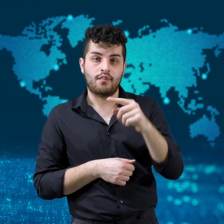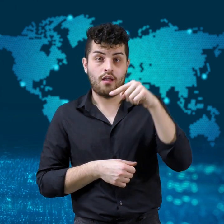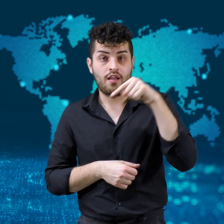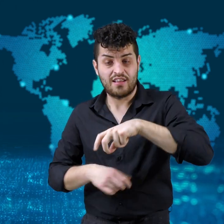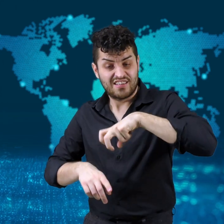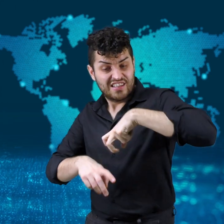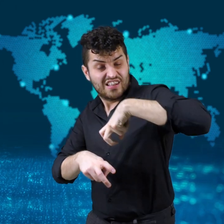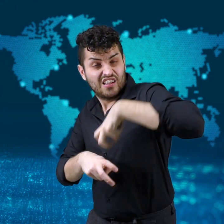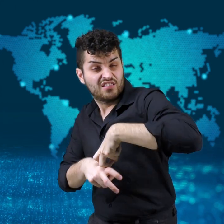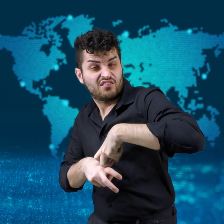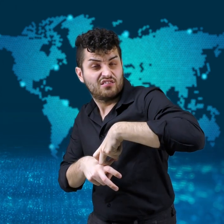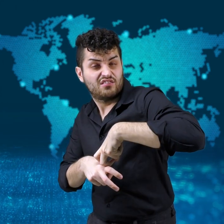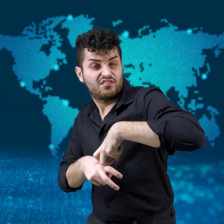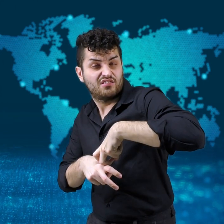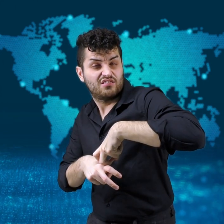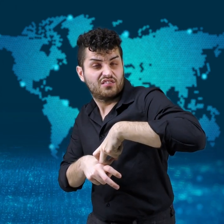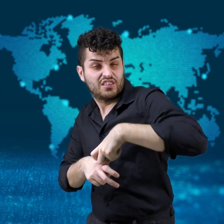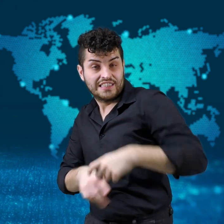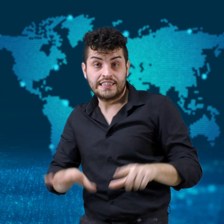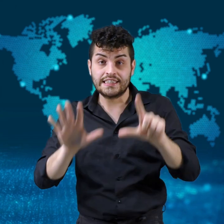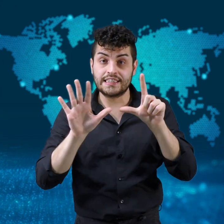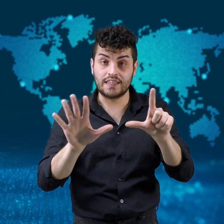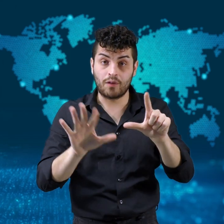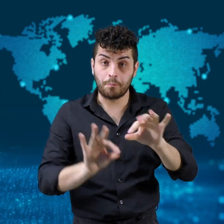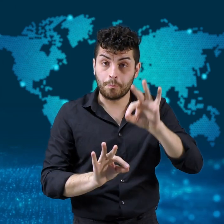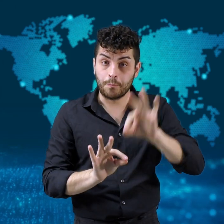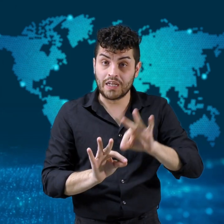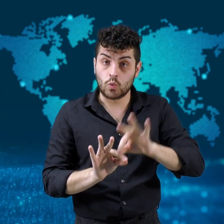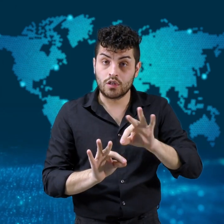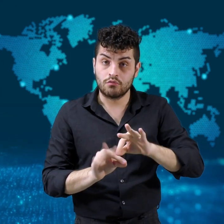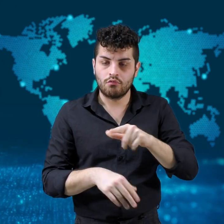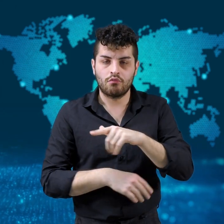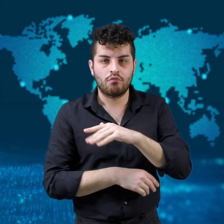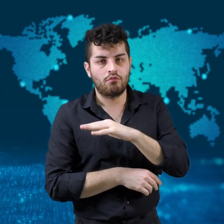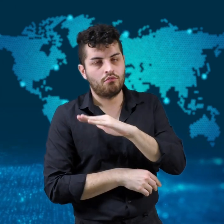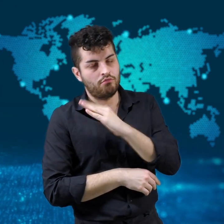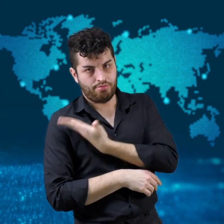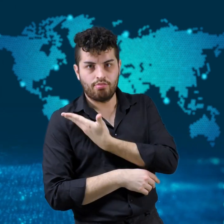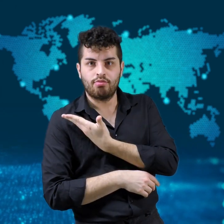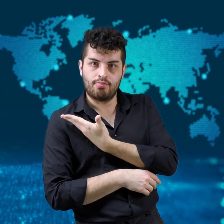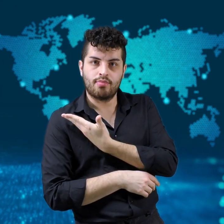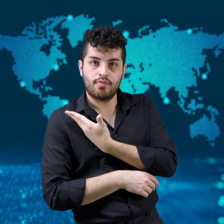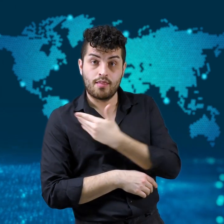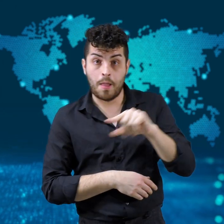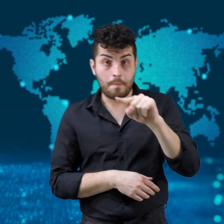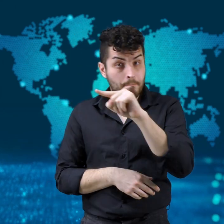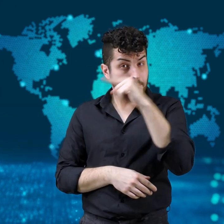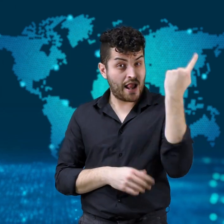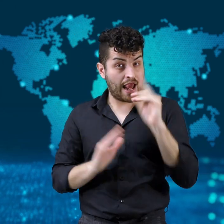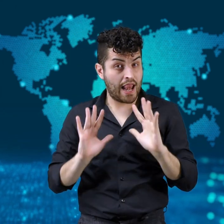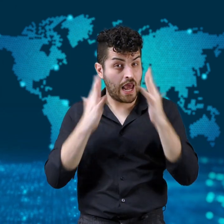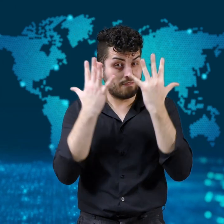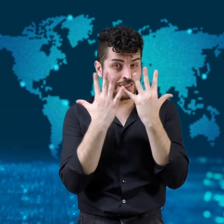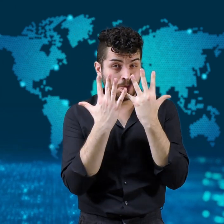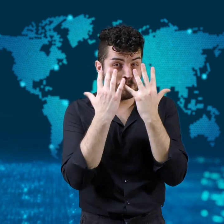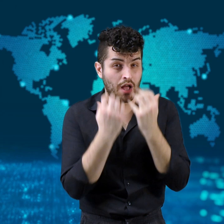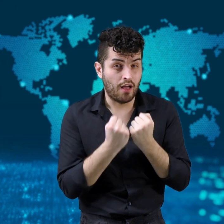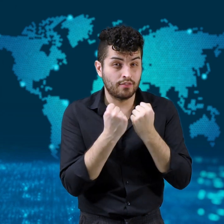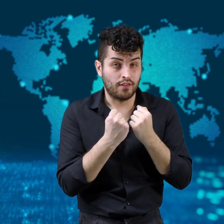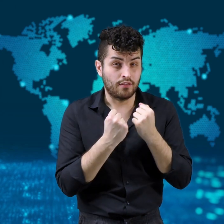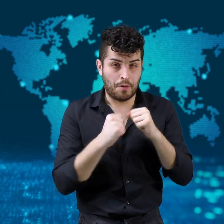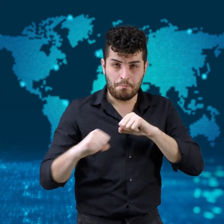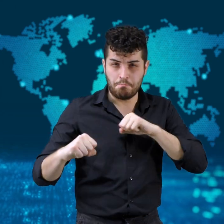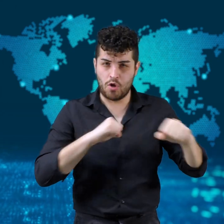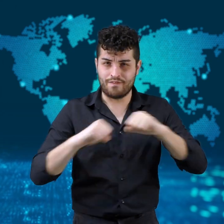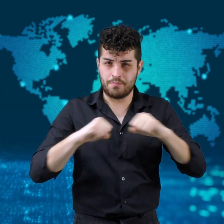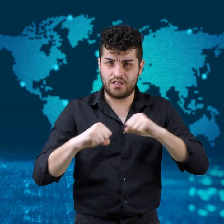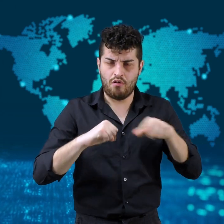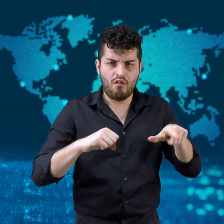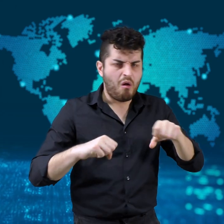a Black American’s neck for more than seven minutes until he died.